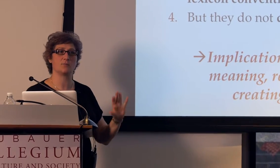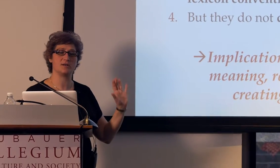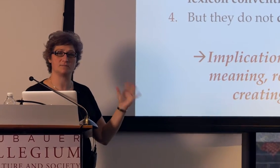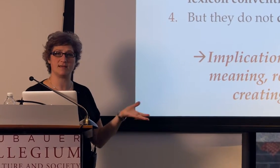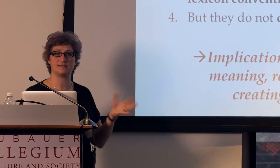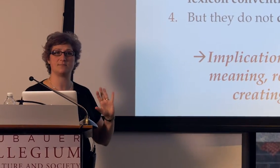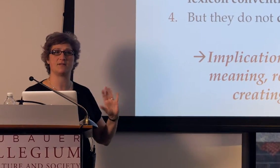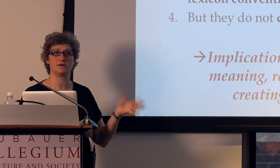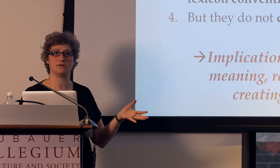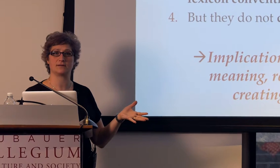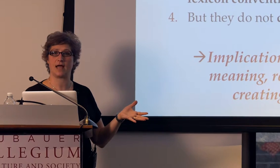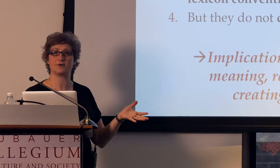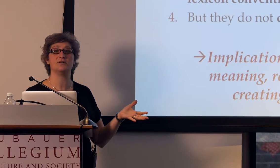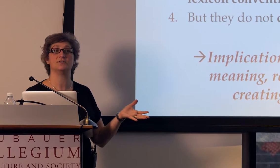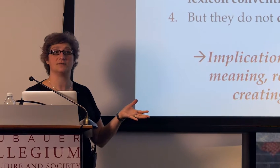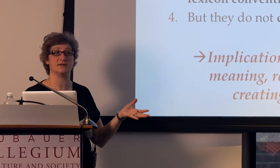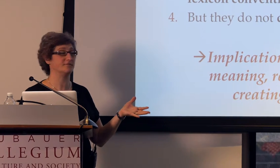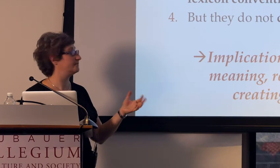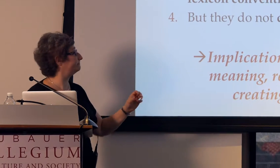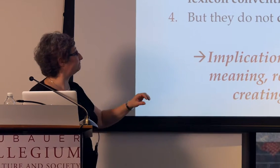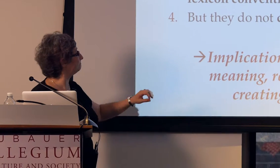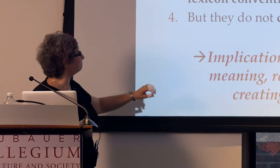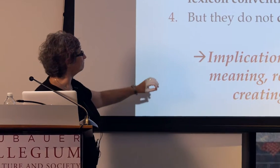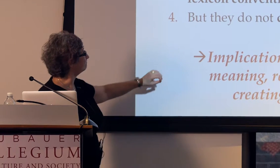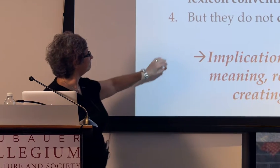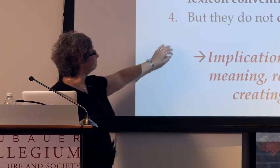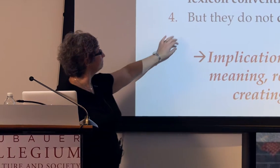which may seem a little counterintuitive.